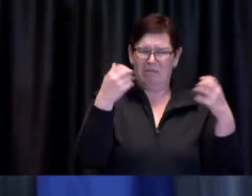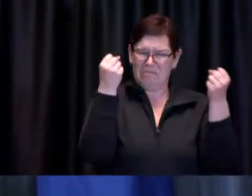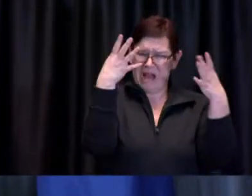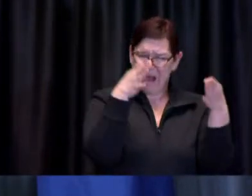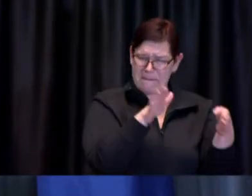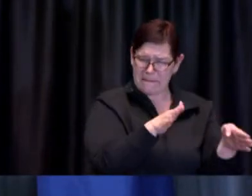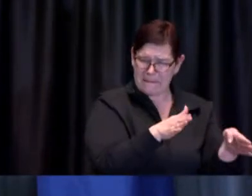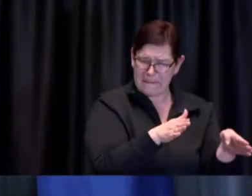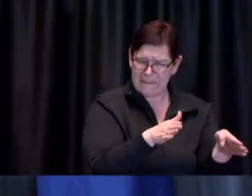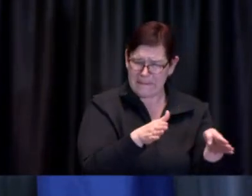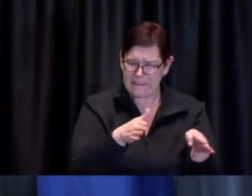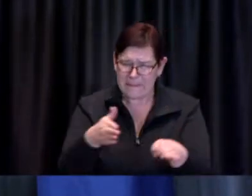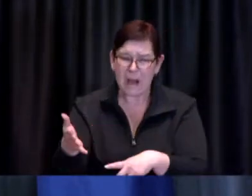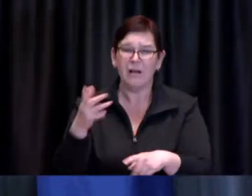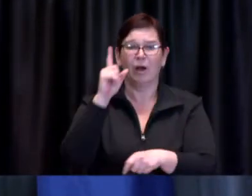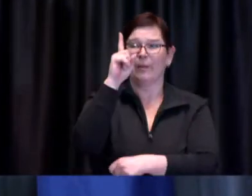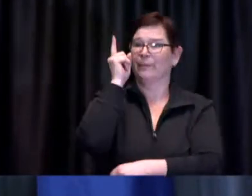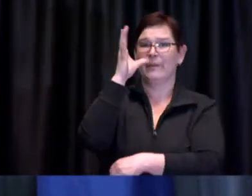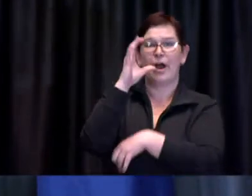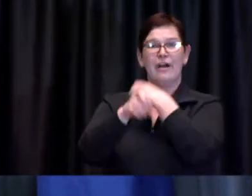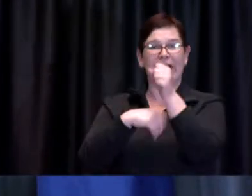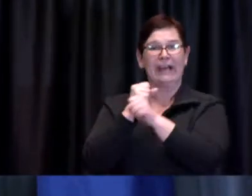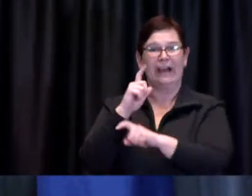we still compare it with what is happening now.